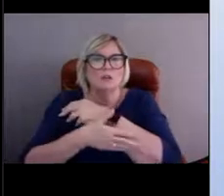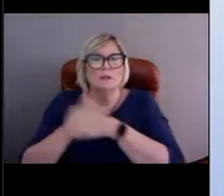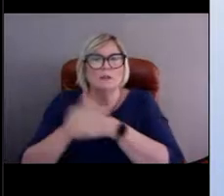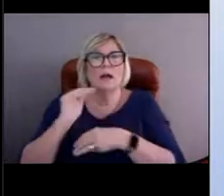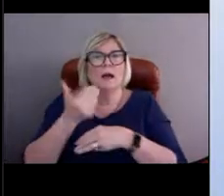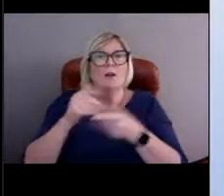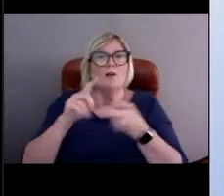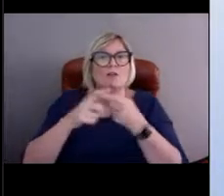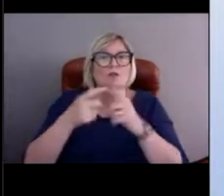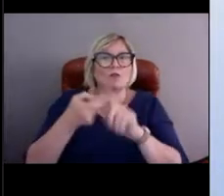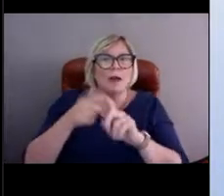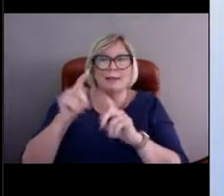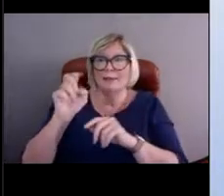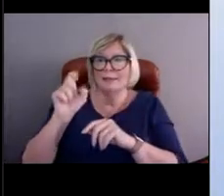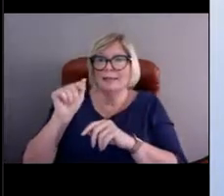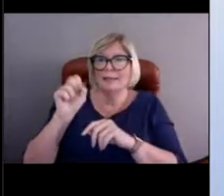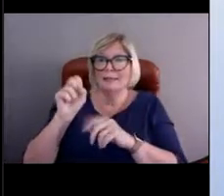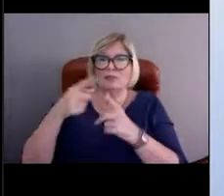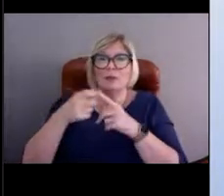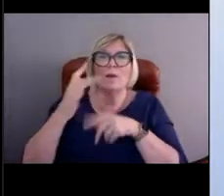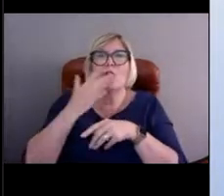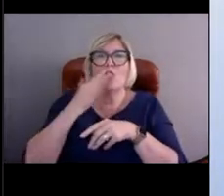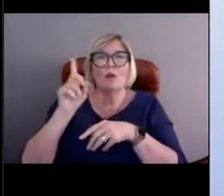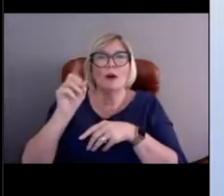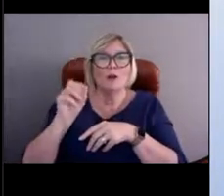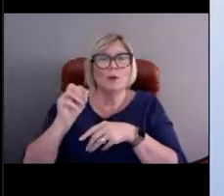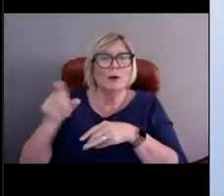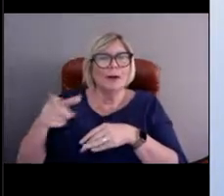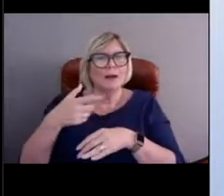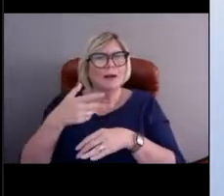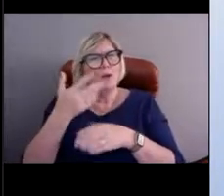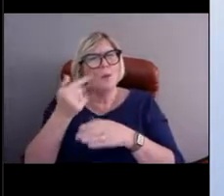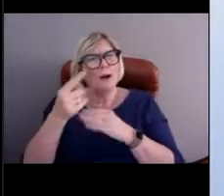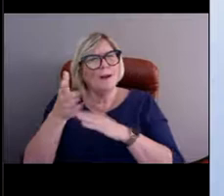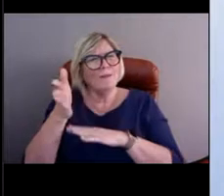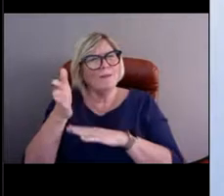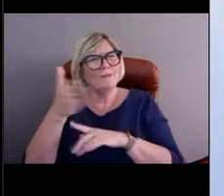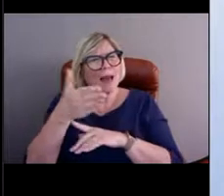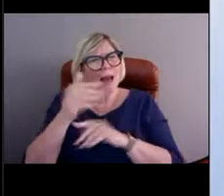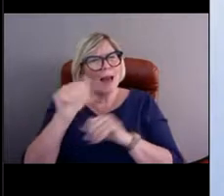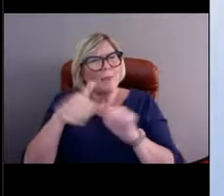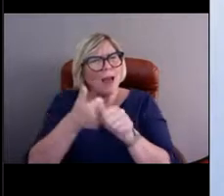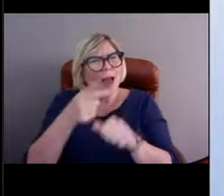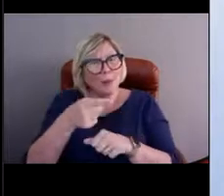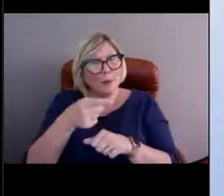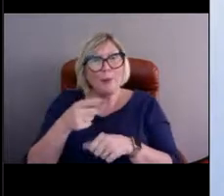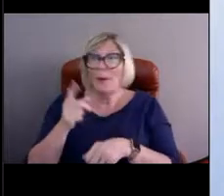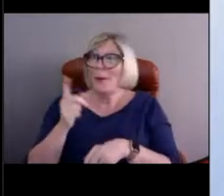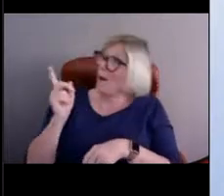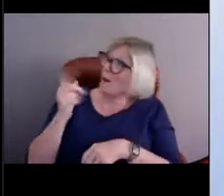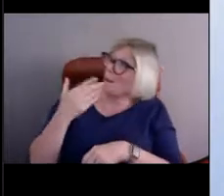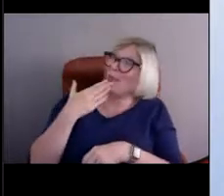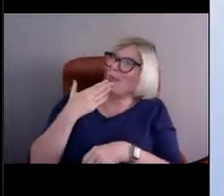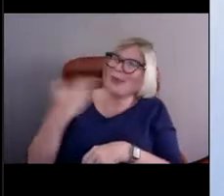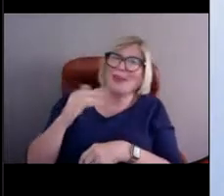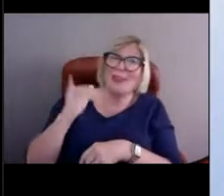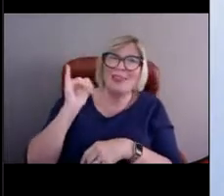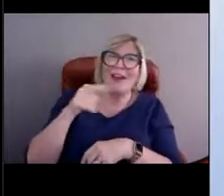really likes your, what kind of flags are those behind you? Thank you, these are nautical flags,